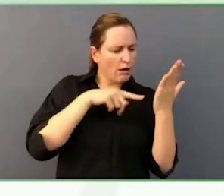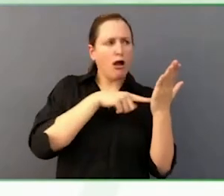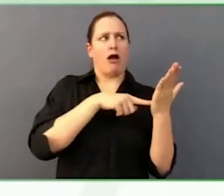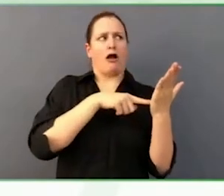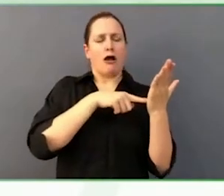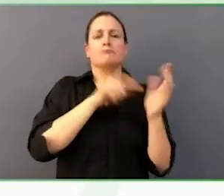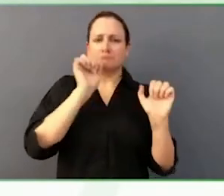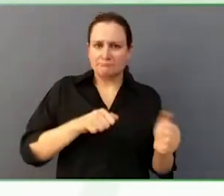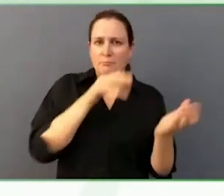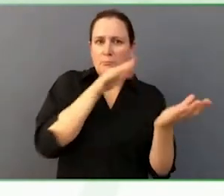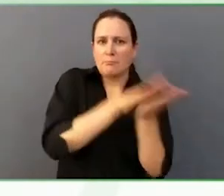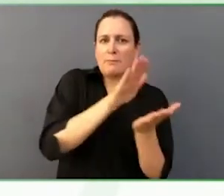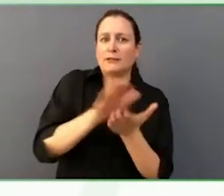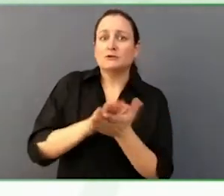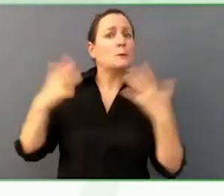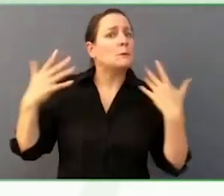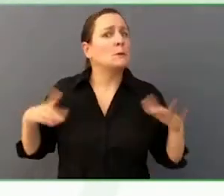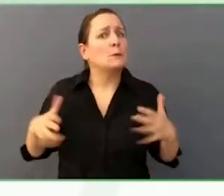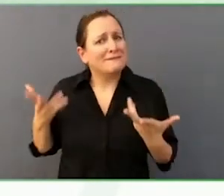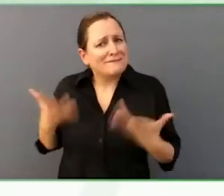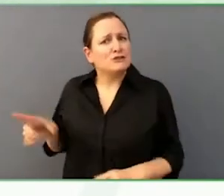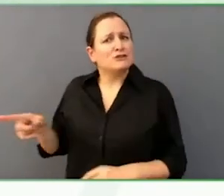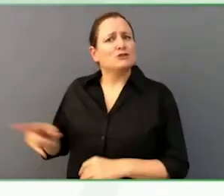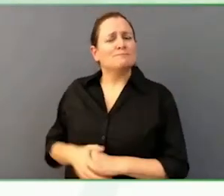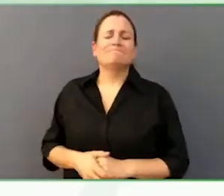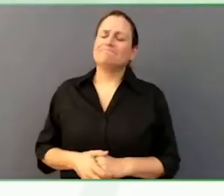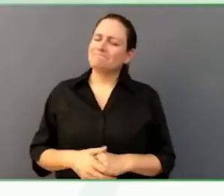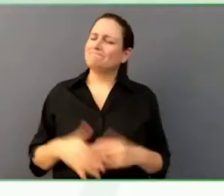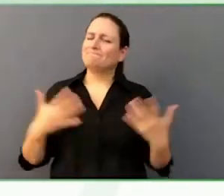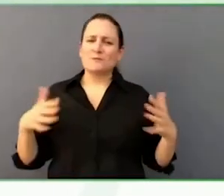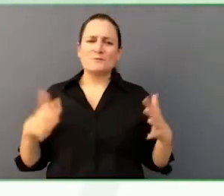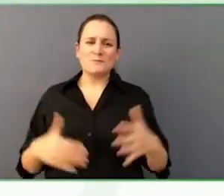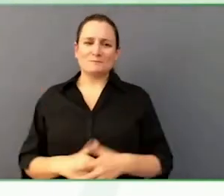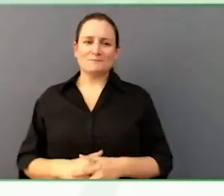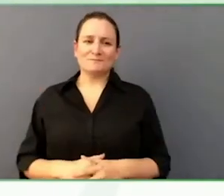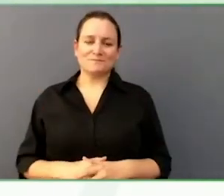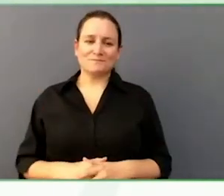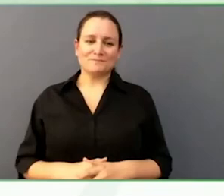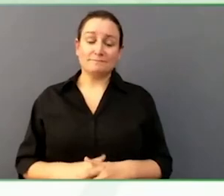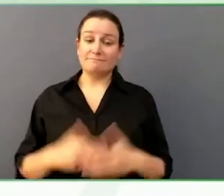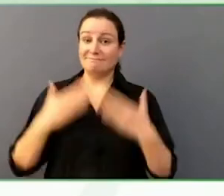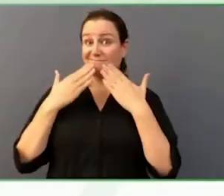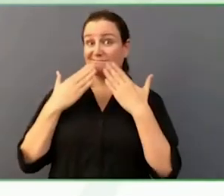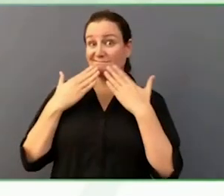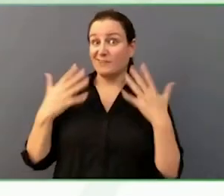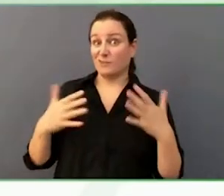That's great, thank you. Maybe you can share some of the best practices that you have all